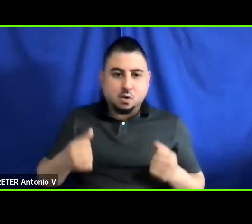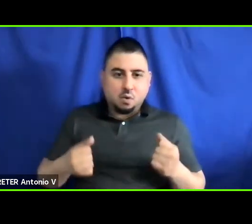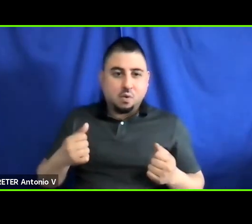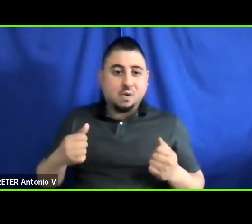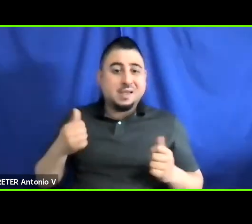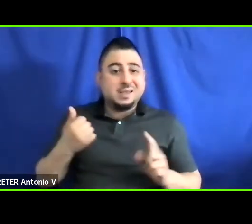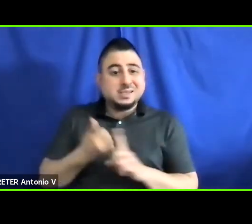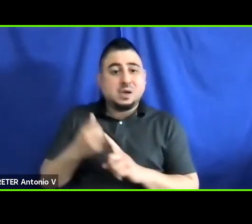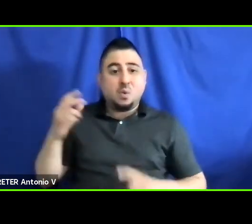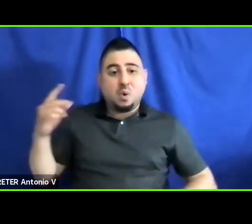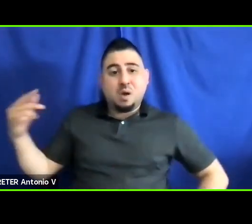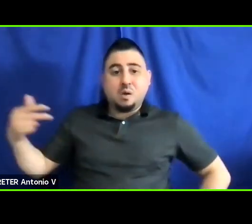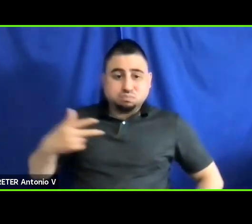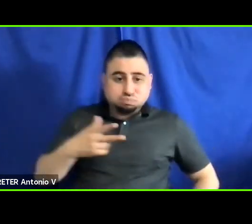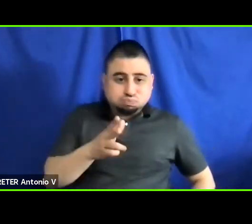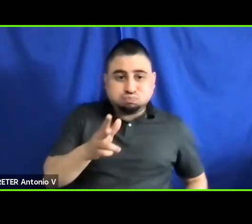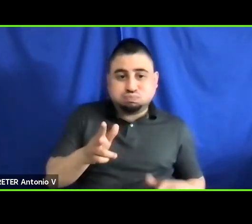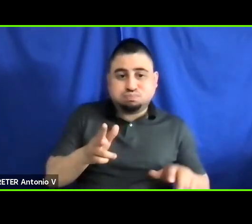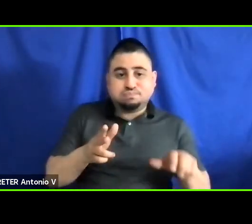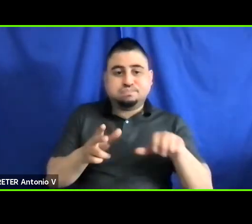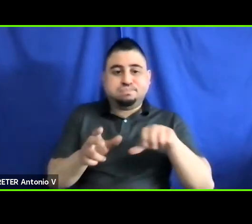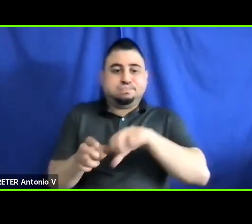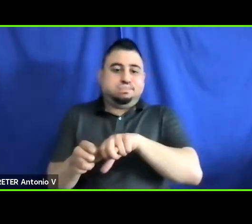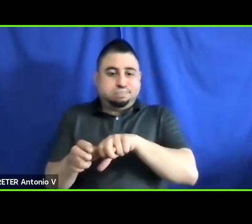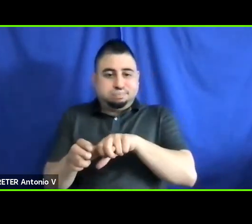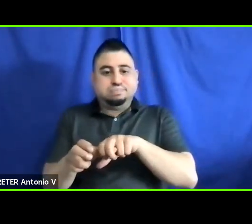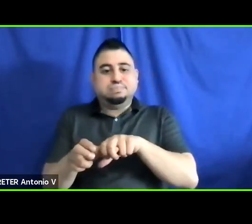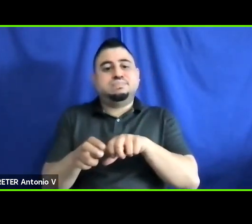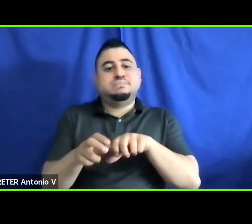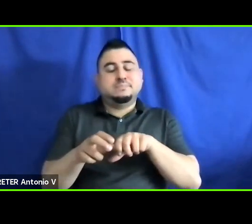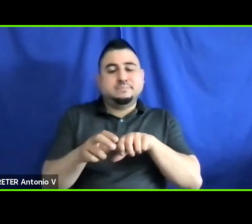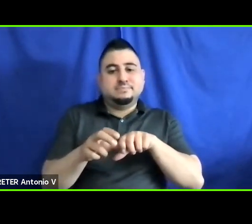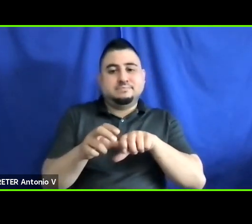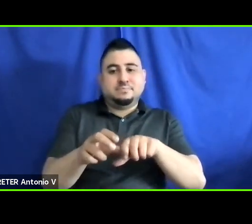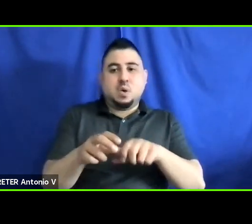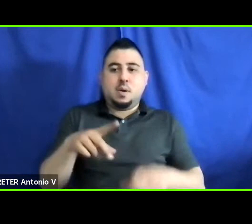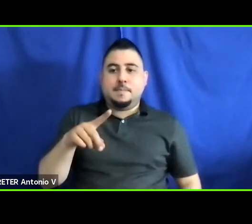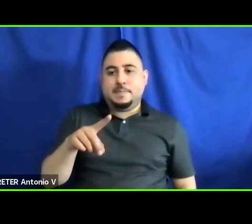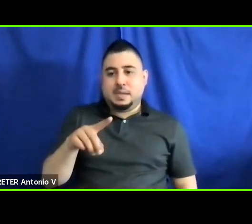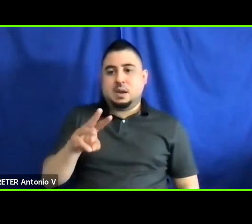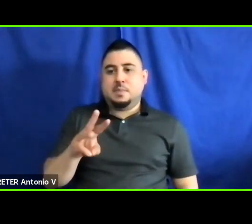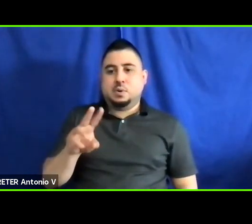picks up the general public, or, or PWDs, people with disabilities.